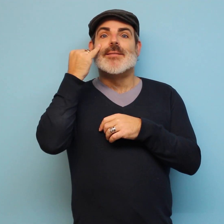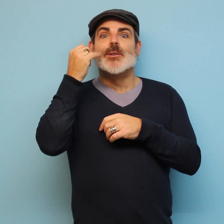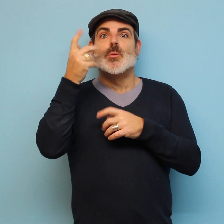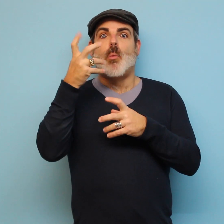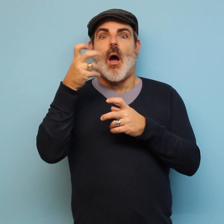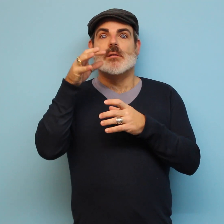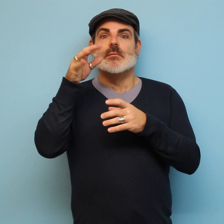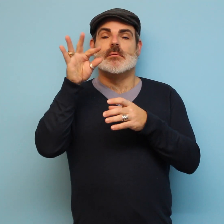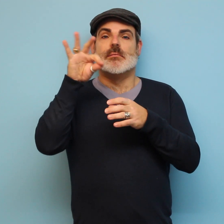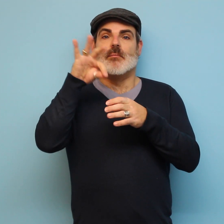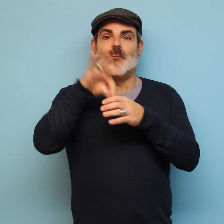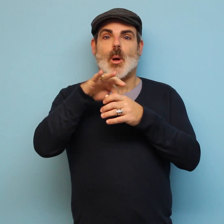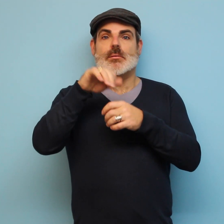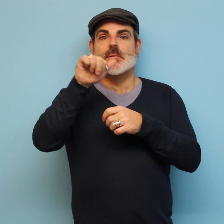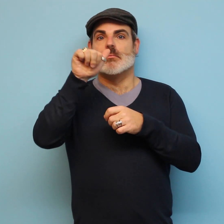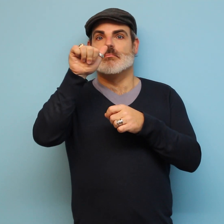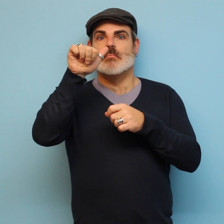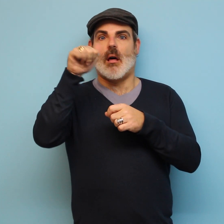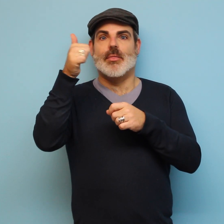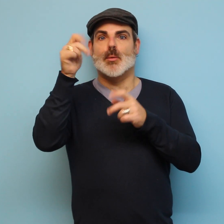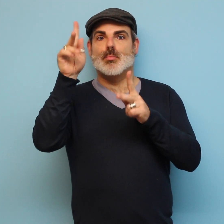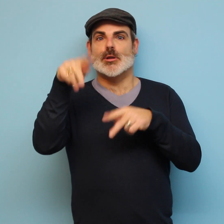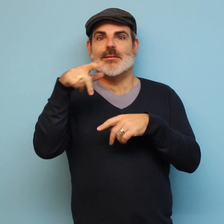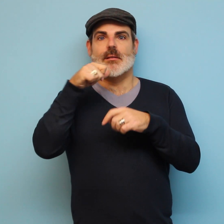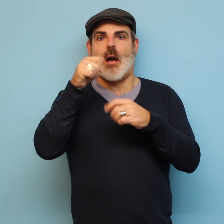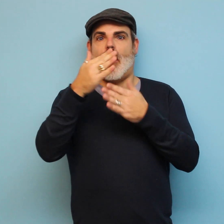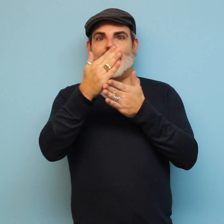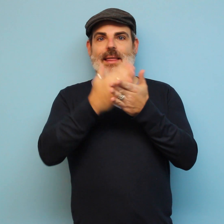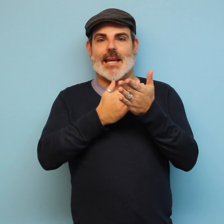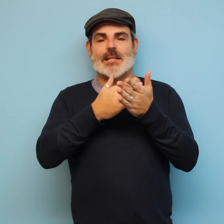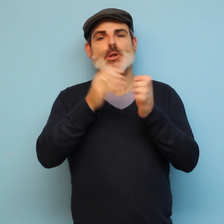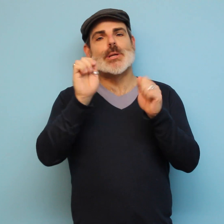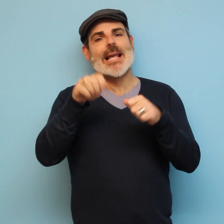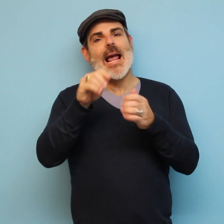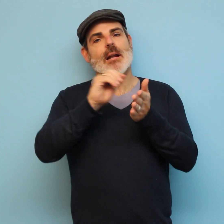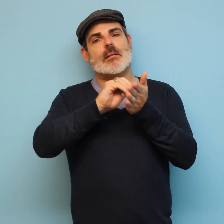If you want to vote for a person that is not on the ballot, you can!